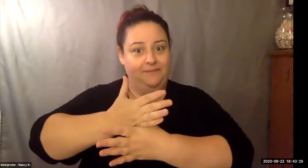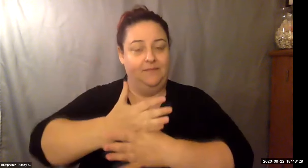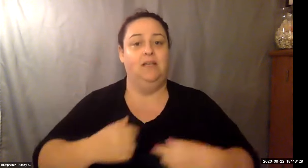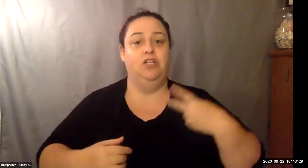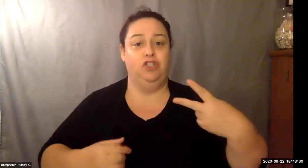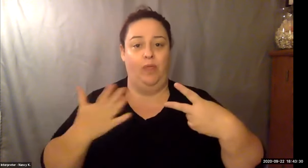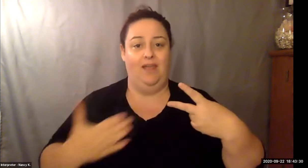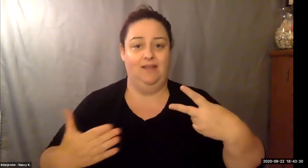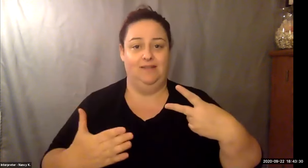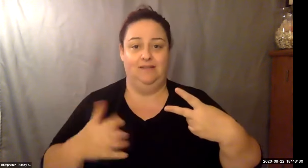Keith Wolling: I've met